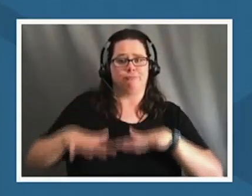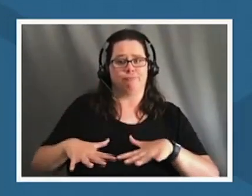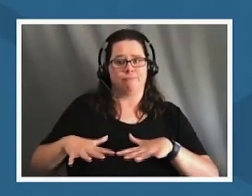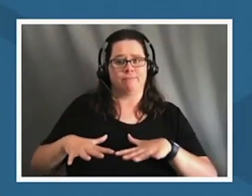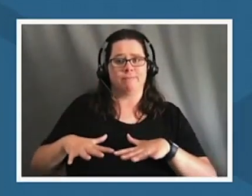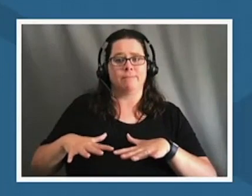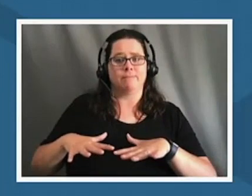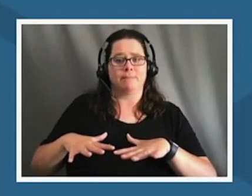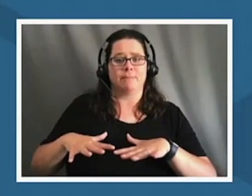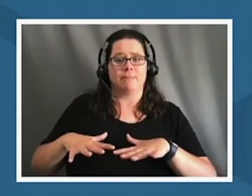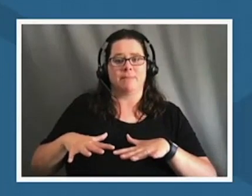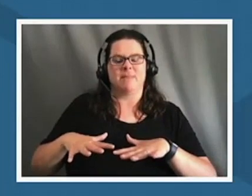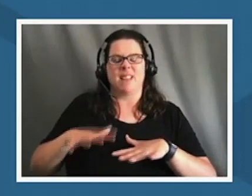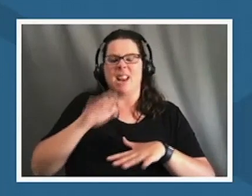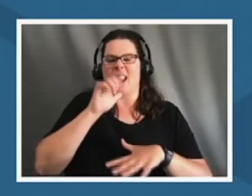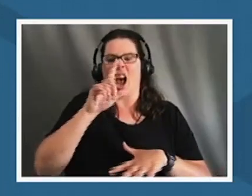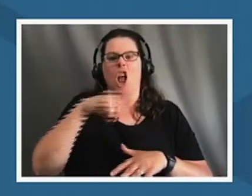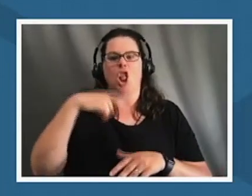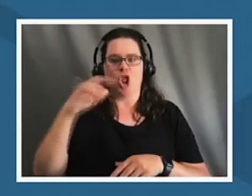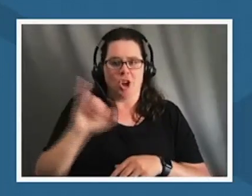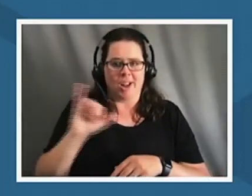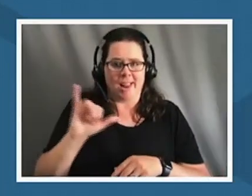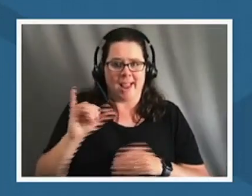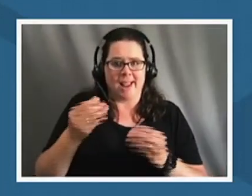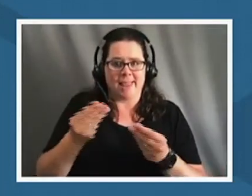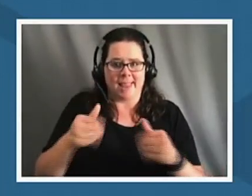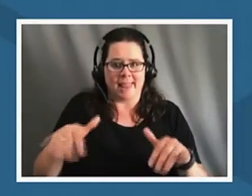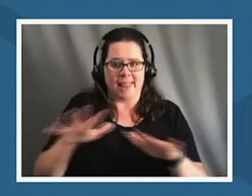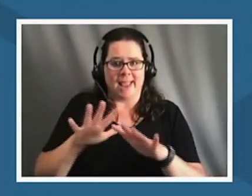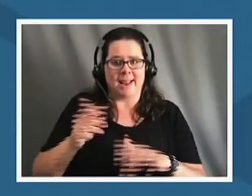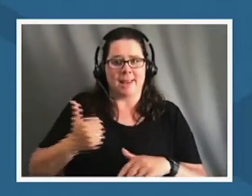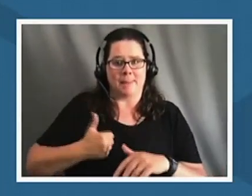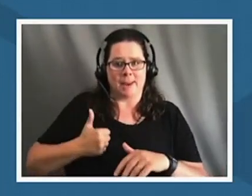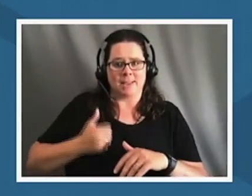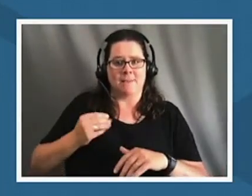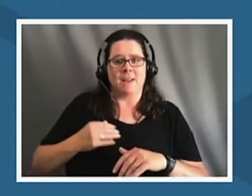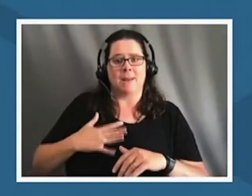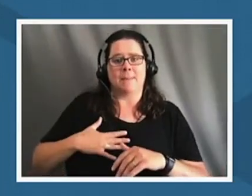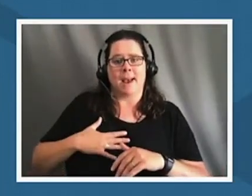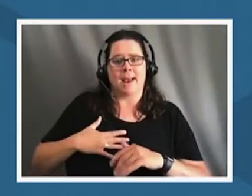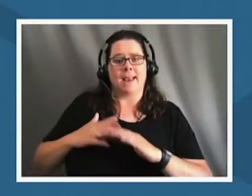from the land that